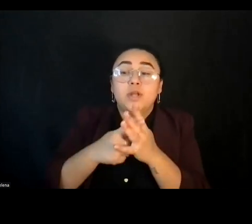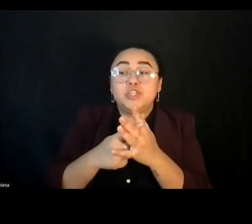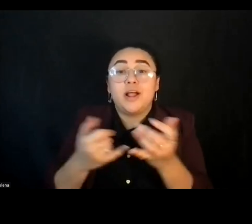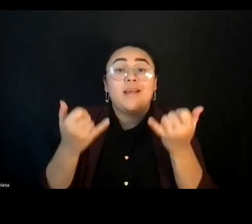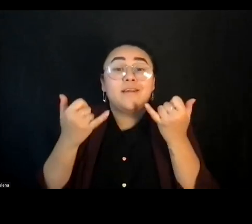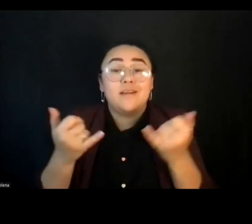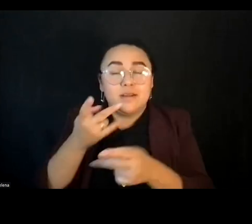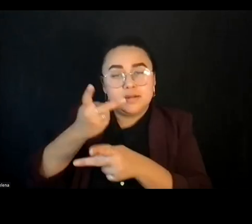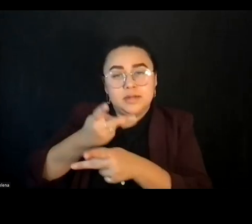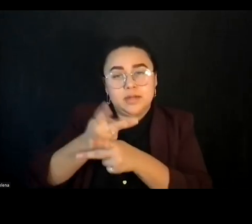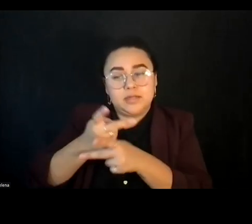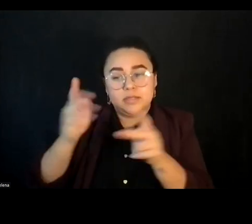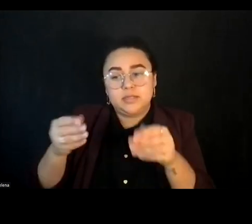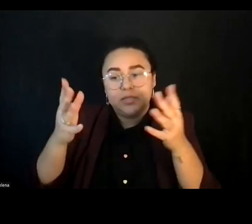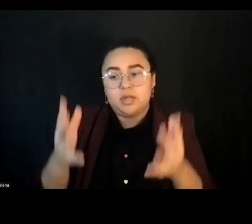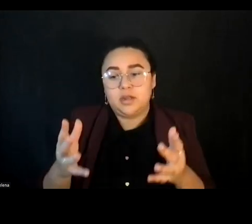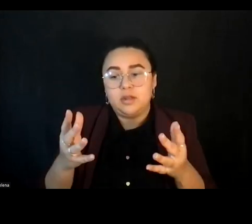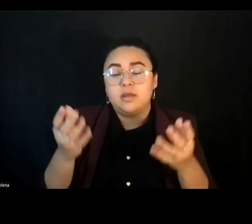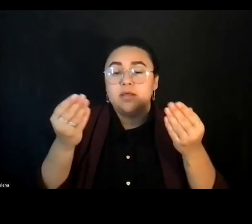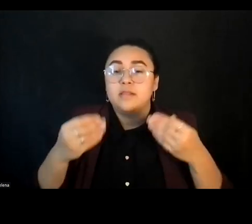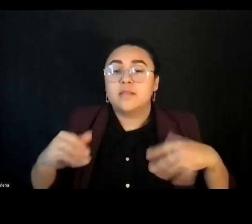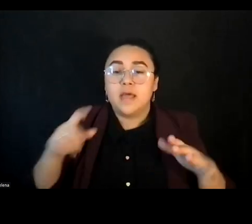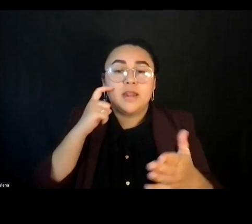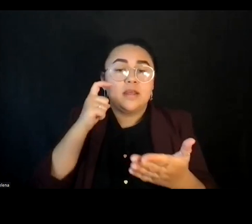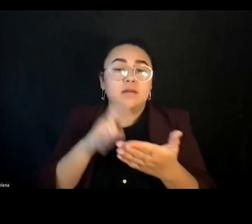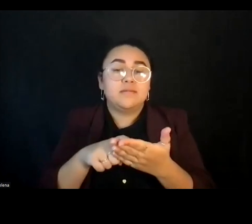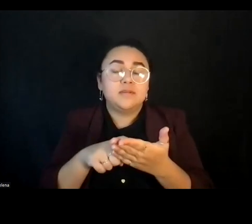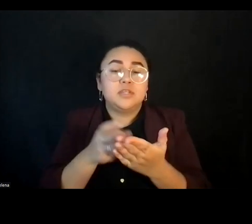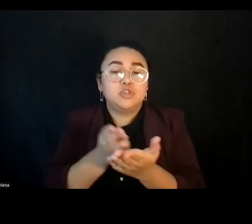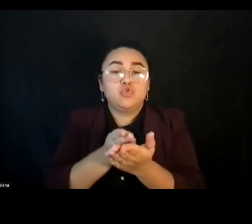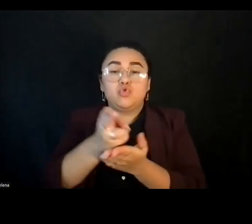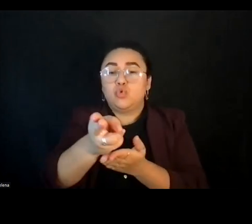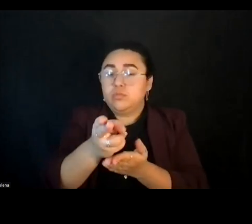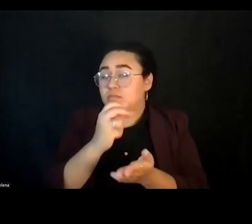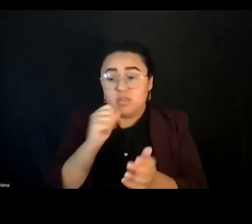The land acknowledgment is a step toward truth, but the land is unceded, meaning it was taken